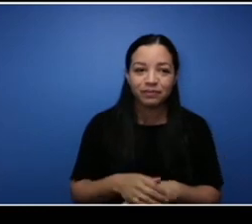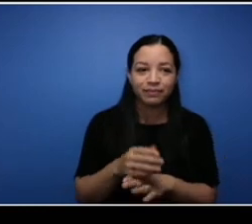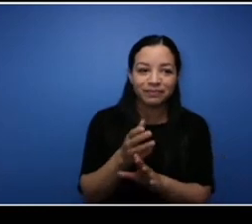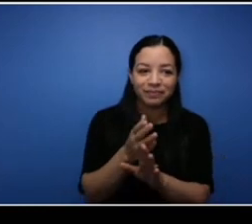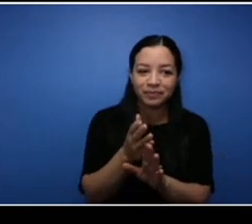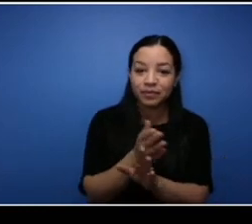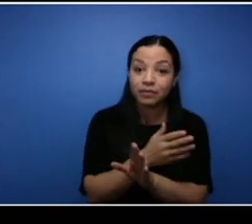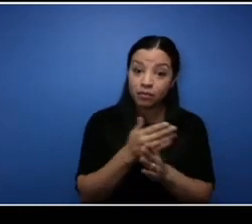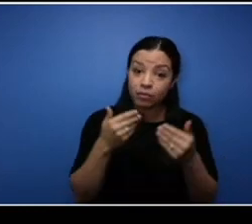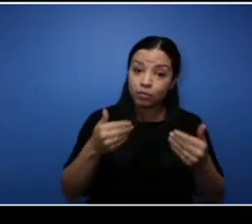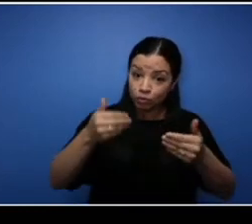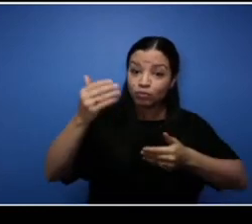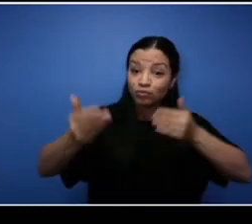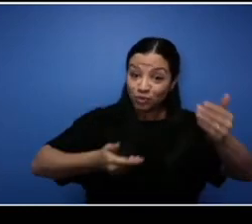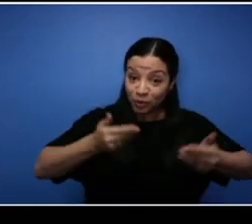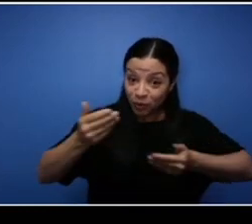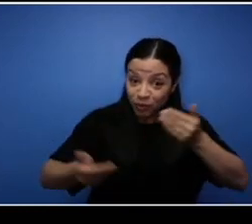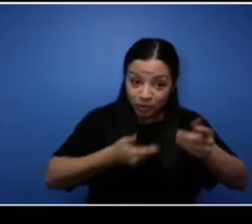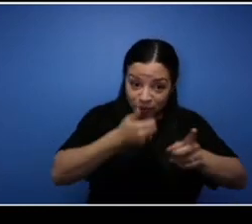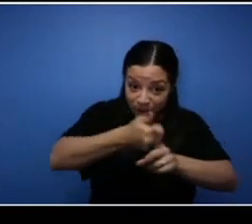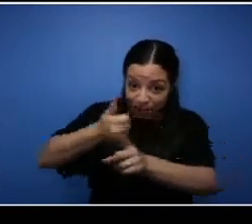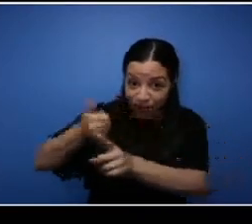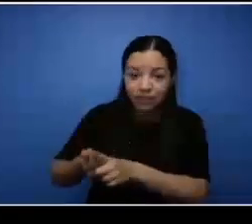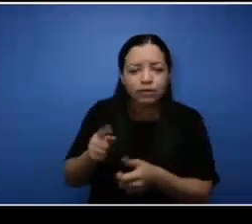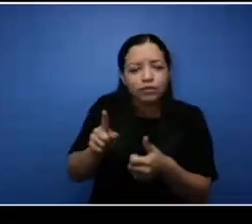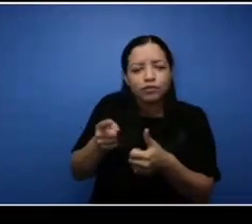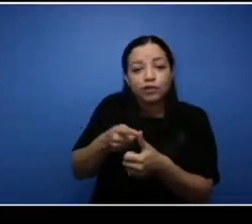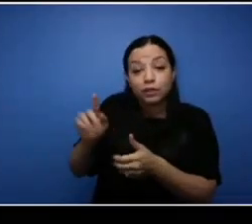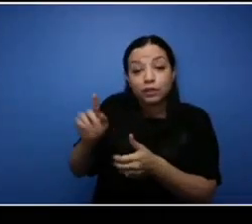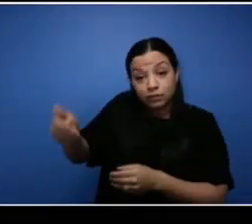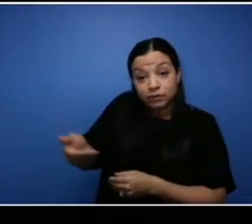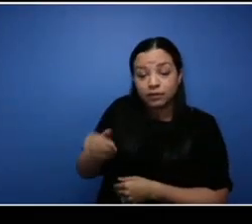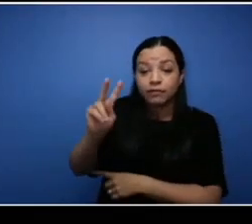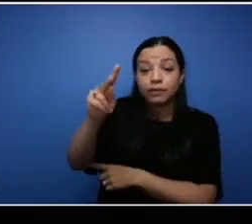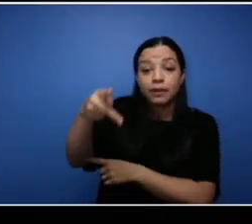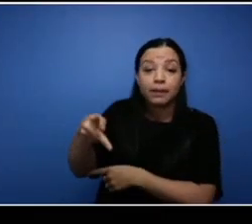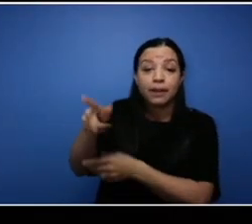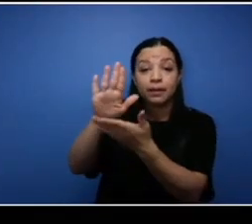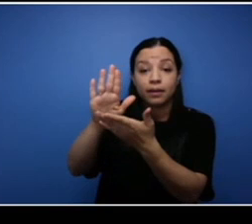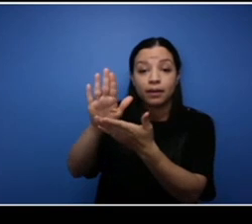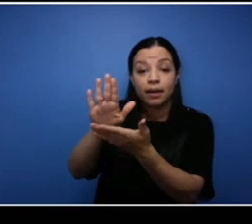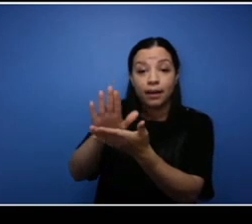I'd like to invite Jill Provoe, Vice President Academics and Equity, to say a few words to